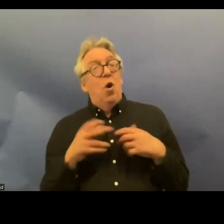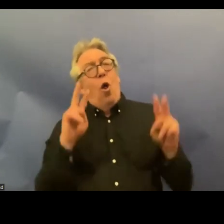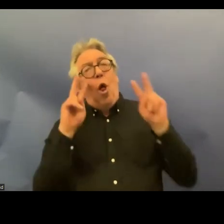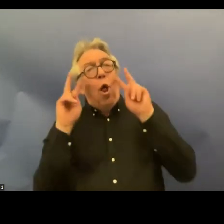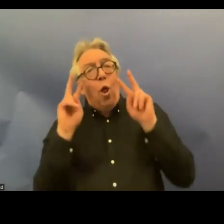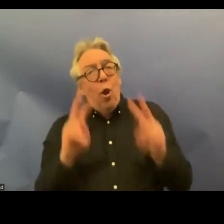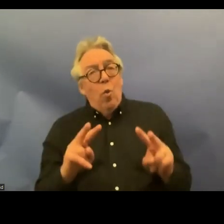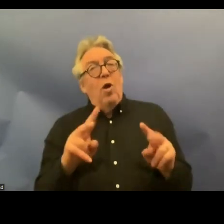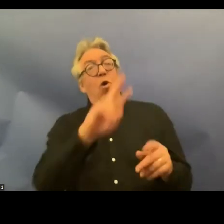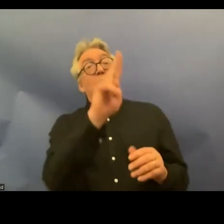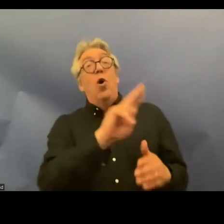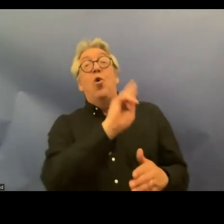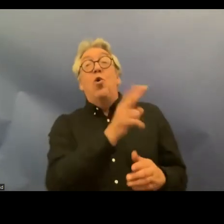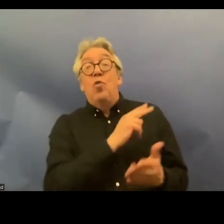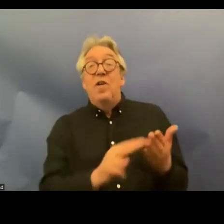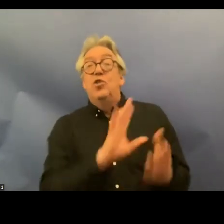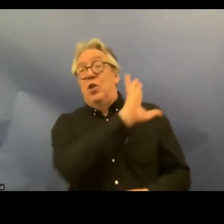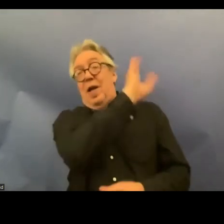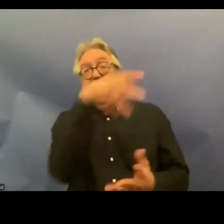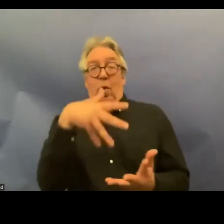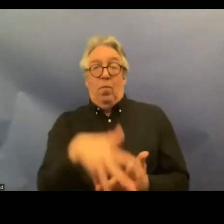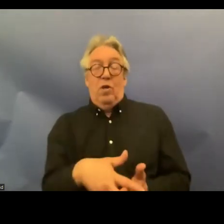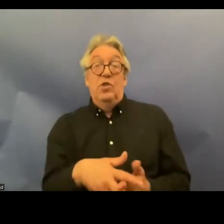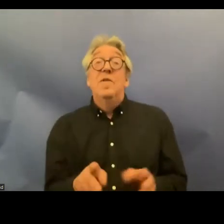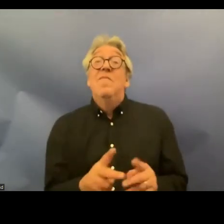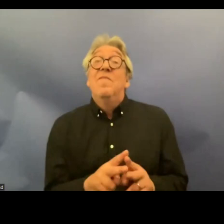convention it is extremely difficult and it